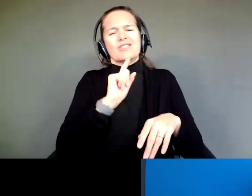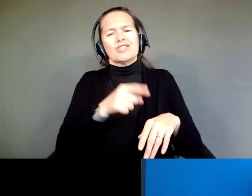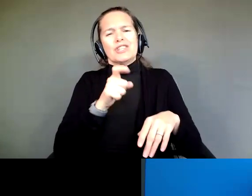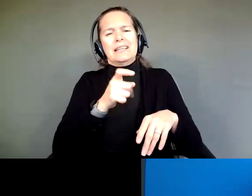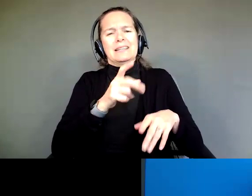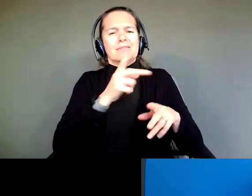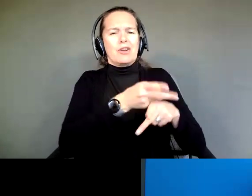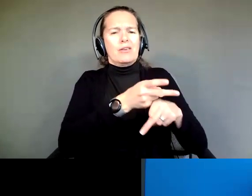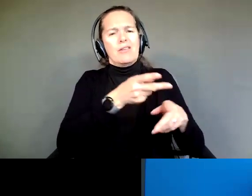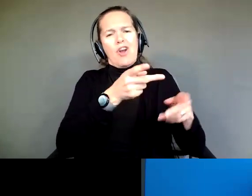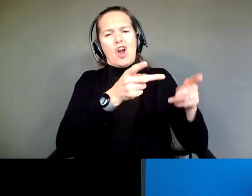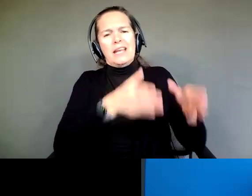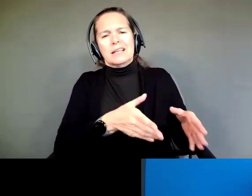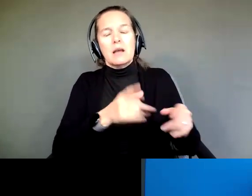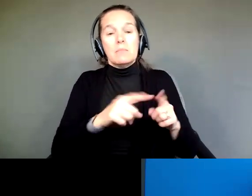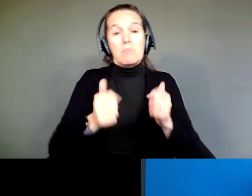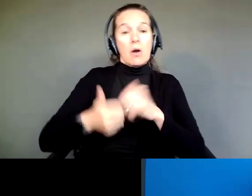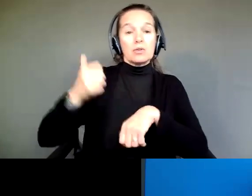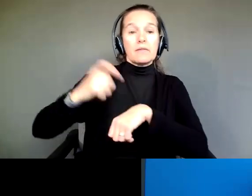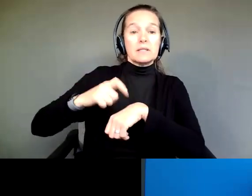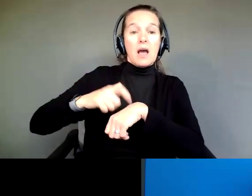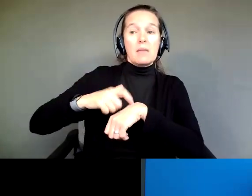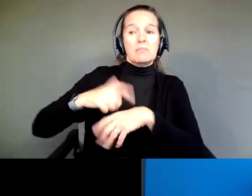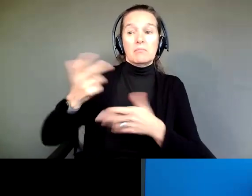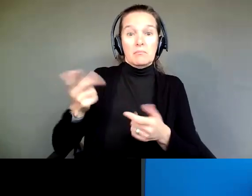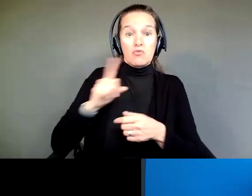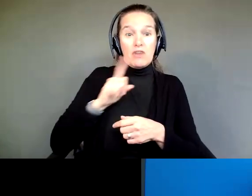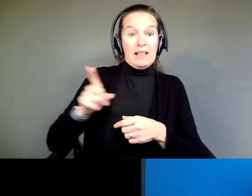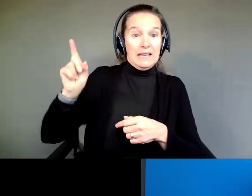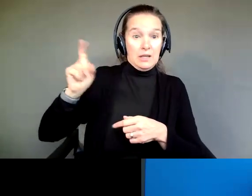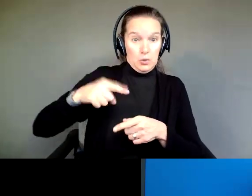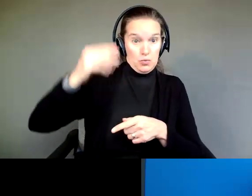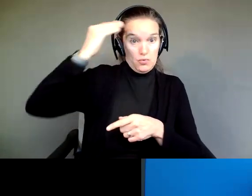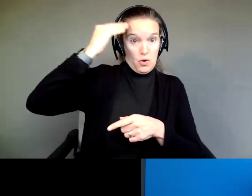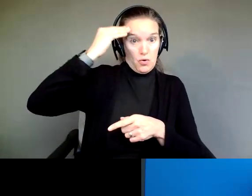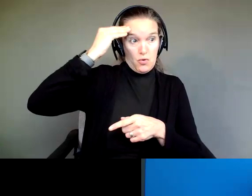But the vast majority of times, do you really know if a person can or can't